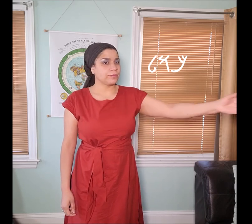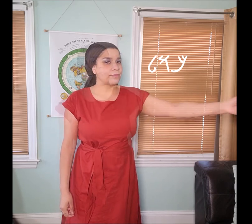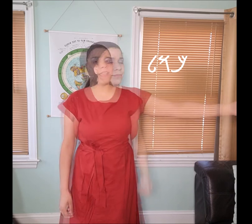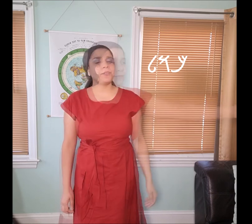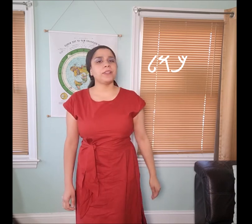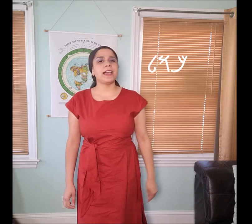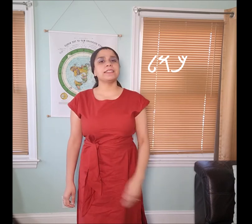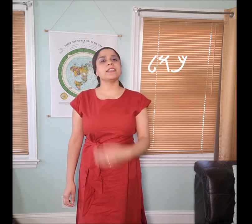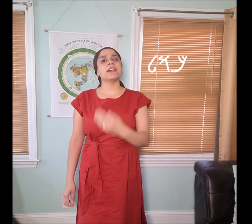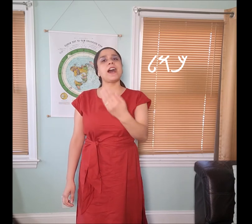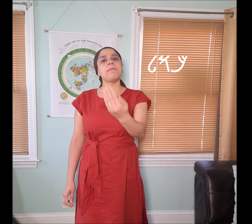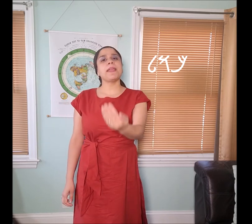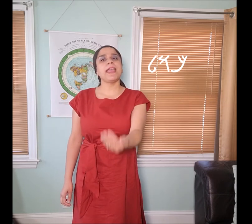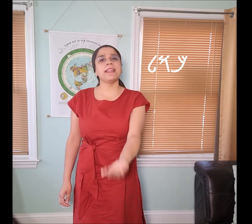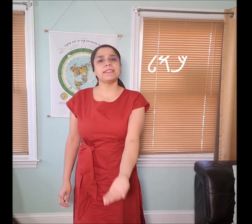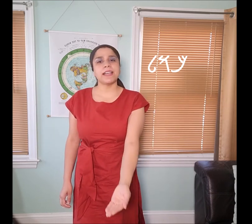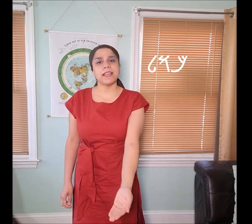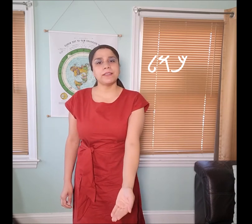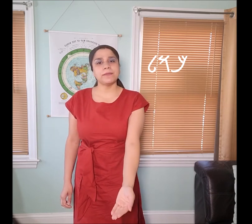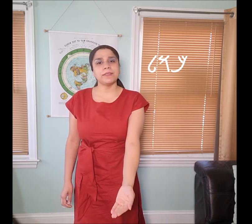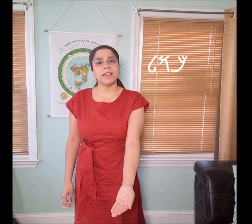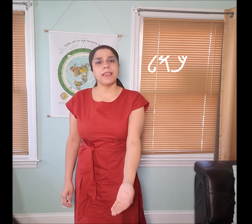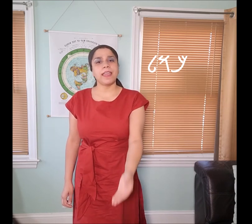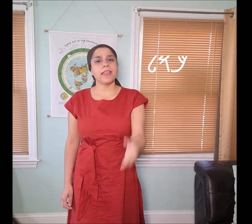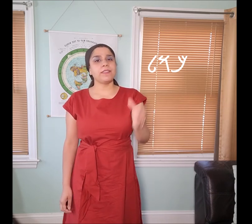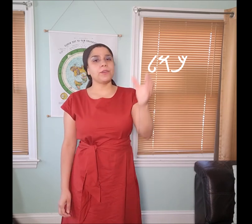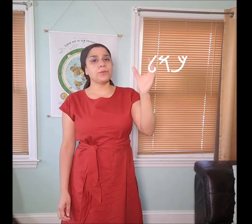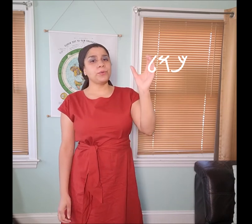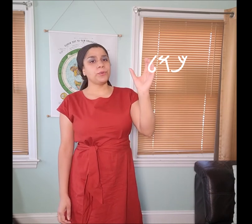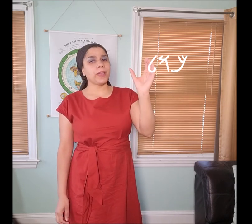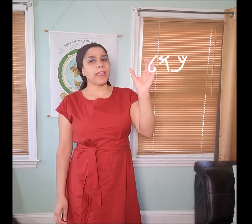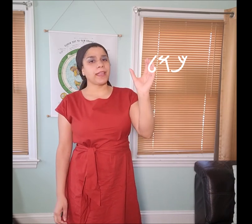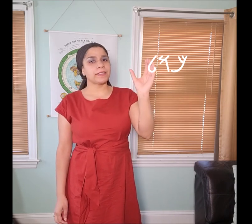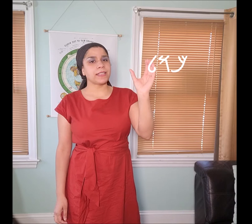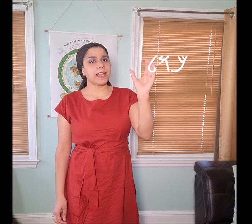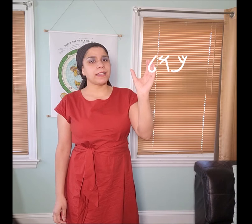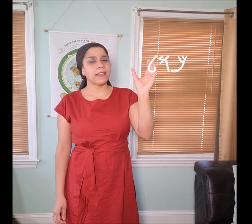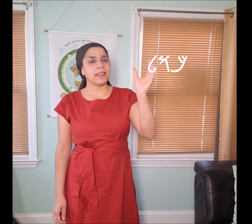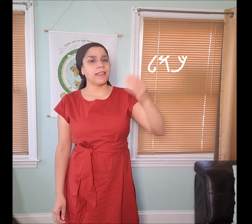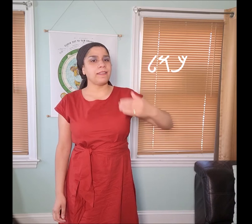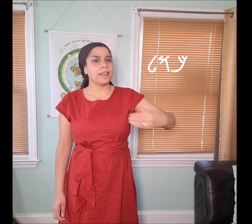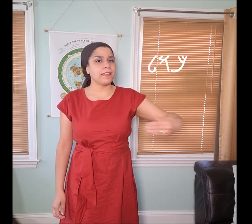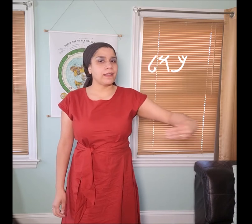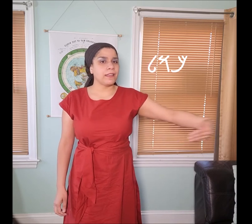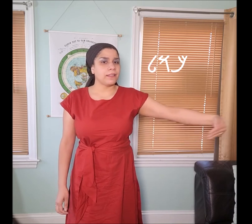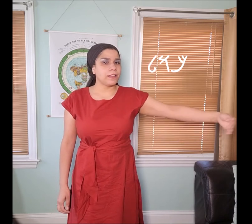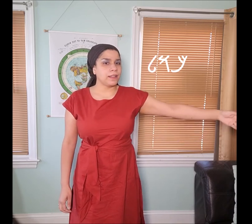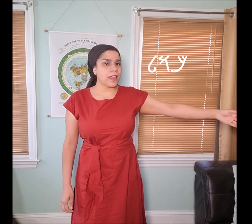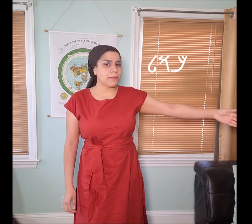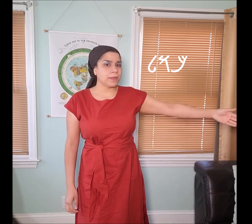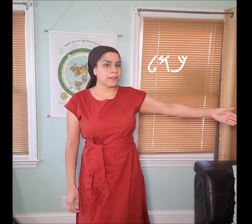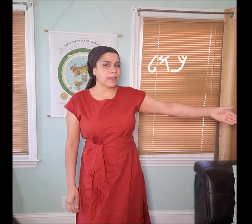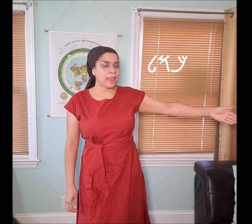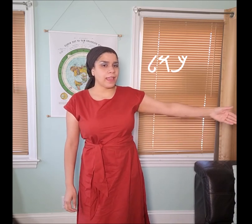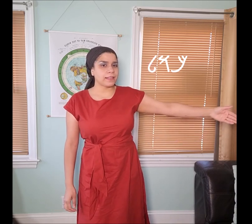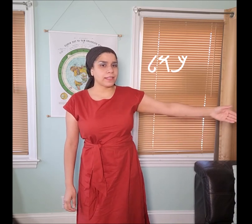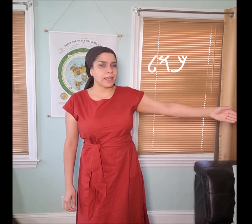I utilize the "𐤊 kap" hand sign and the "uu" hand sign and then the “𐤋 lamad” hand sign.